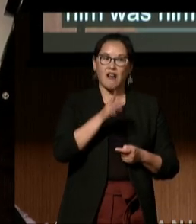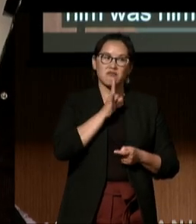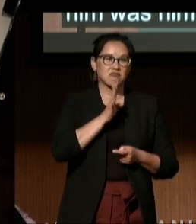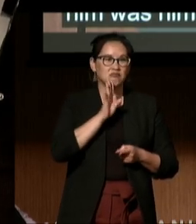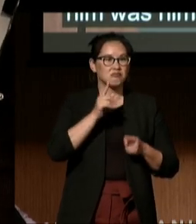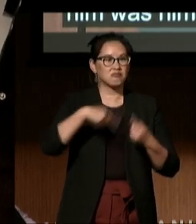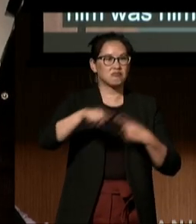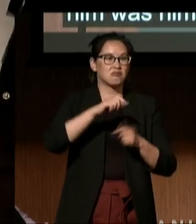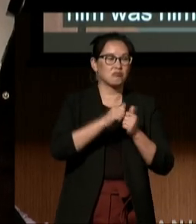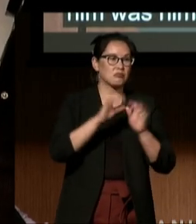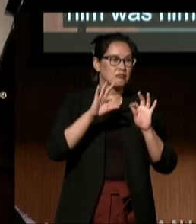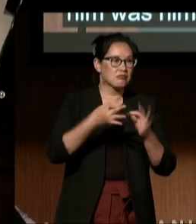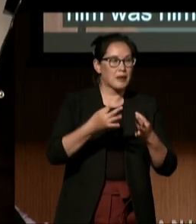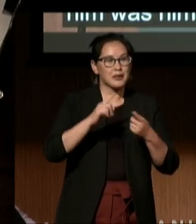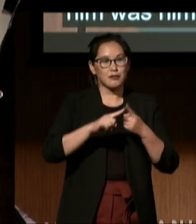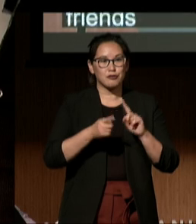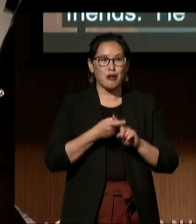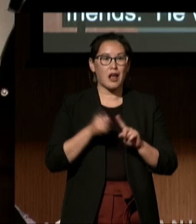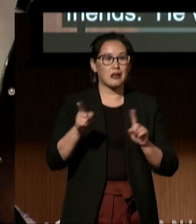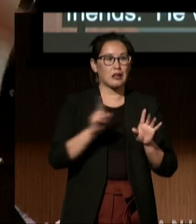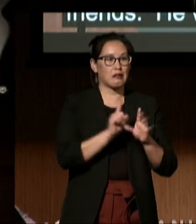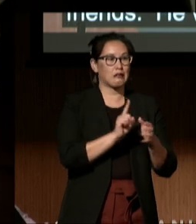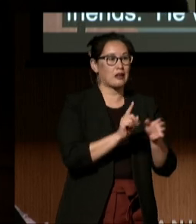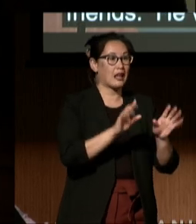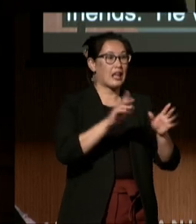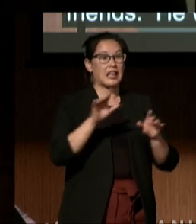He was disengaged from his peers and children his age,